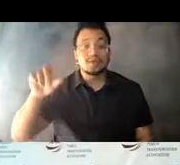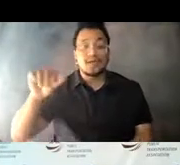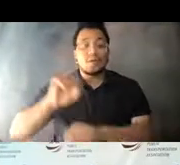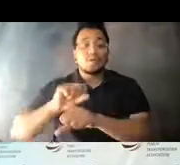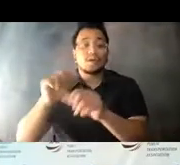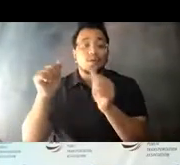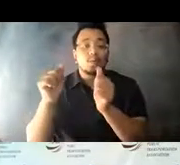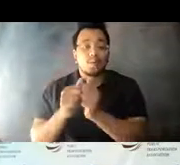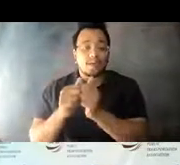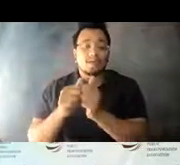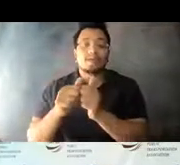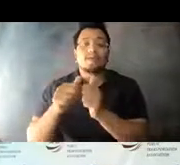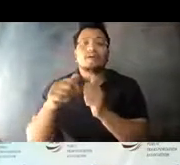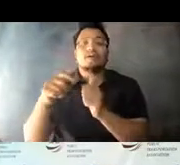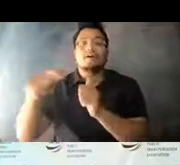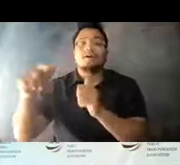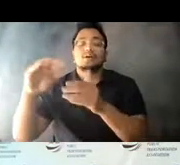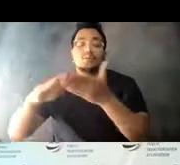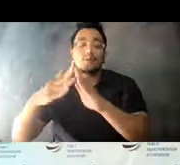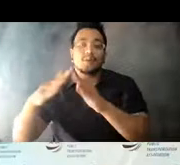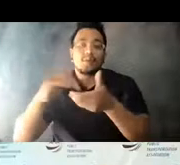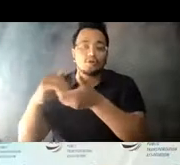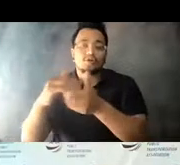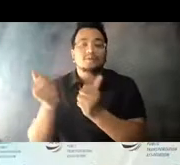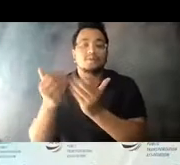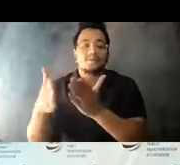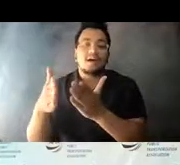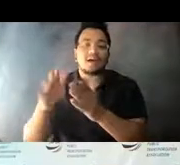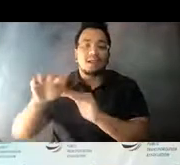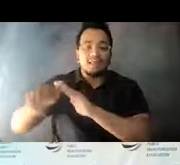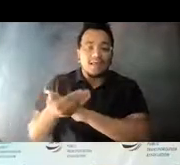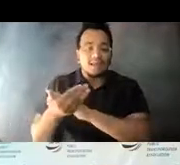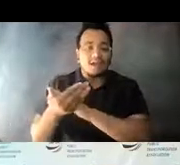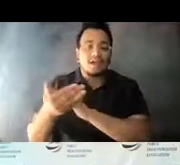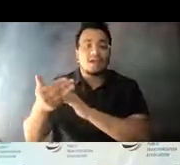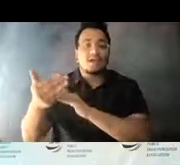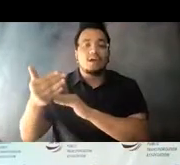on-demand rides for late-night workers, 14:14:30 shift workers and those attending events.